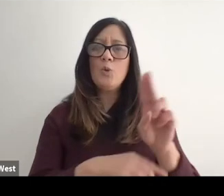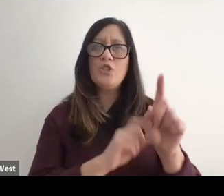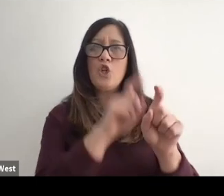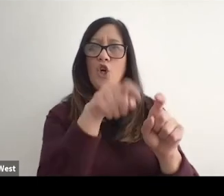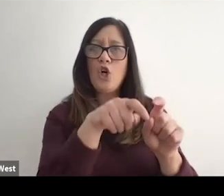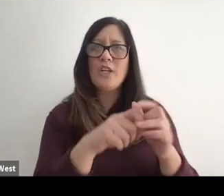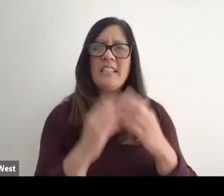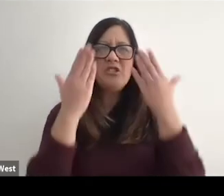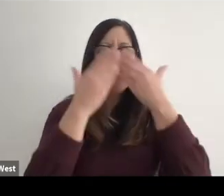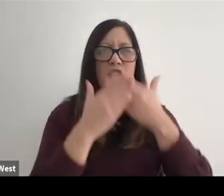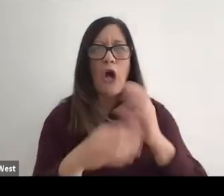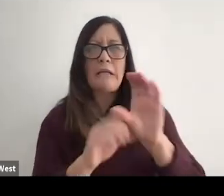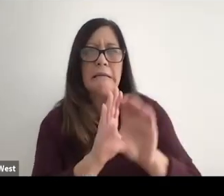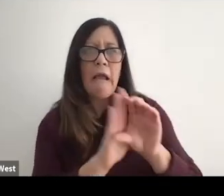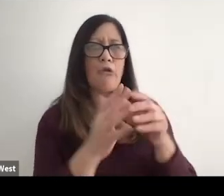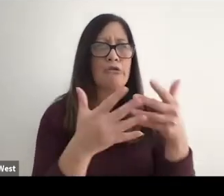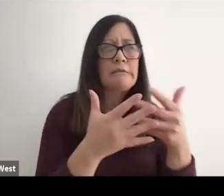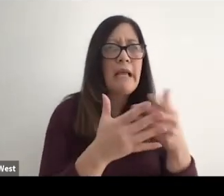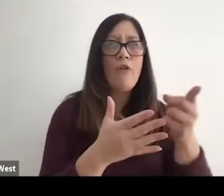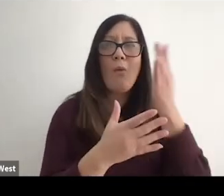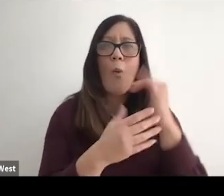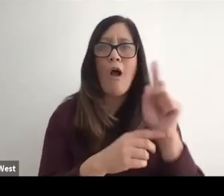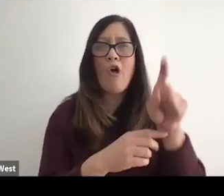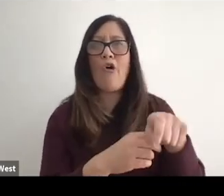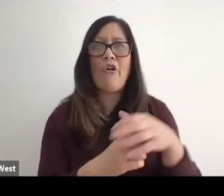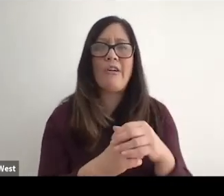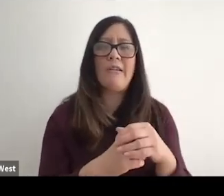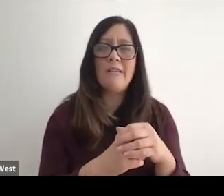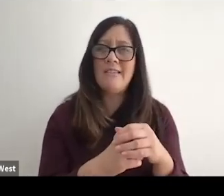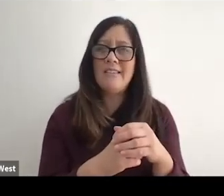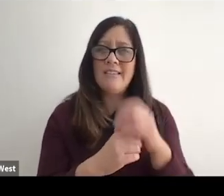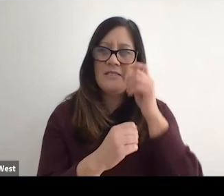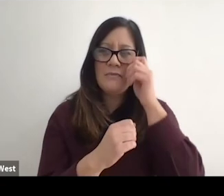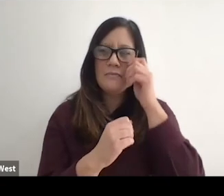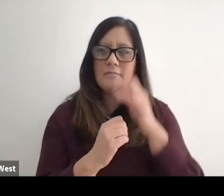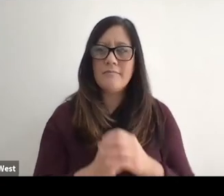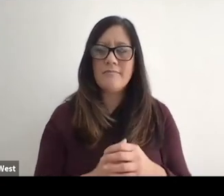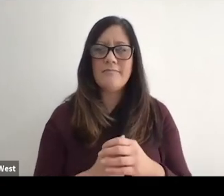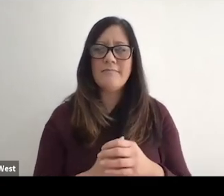He's dark. He's mysterious is scary. 'cause he has his hook. He's disfigured.